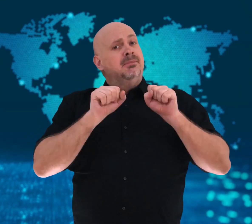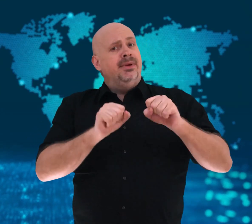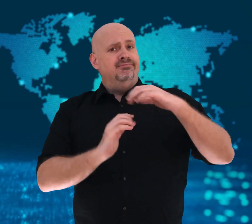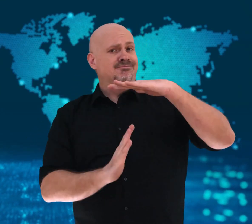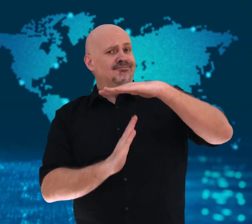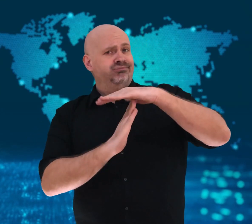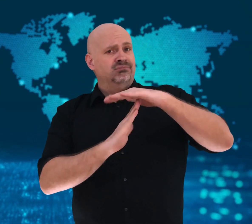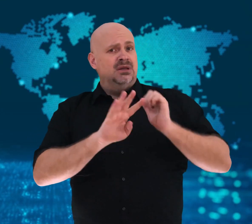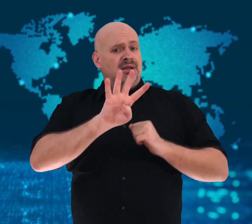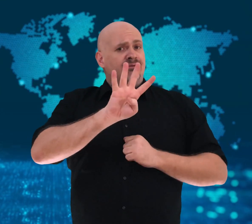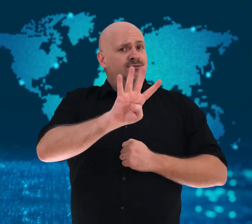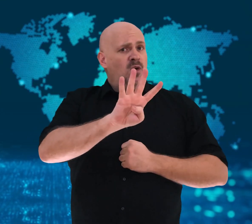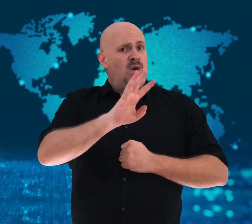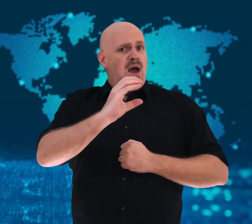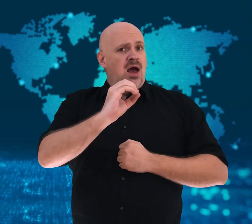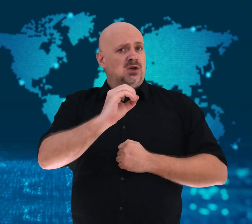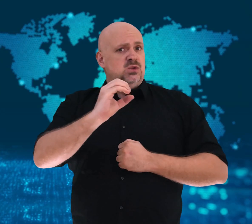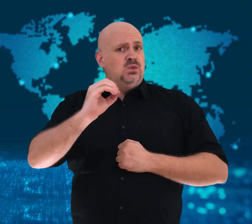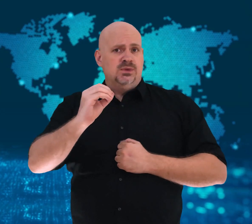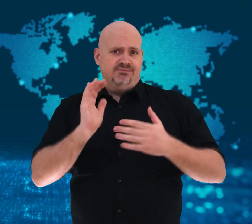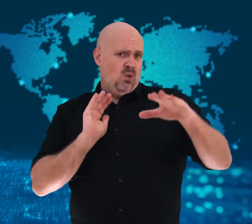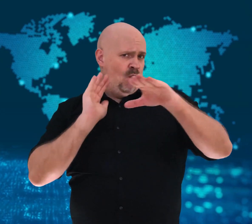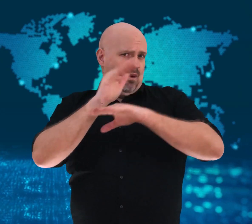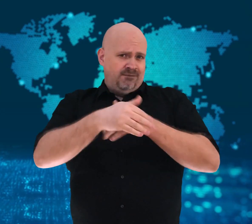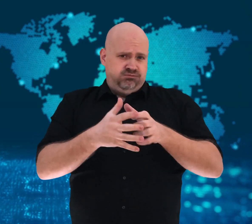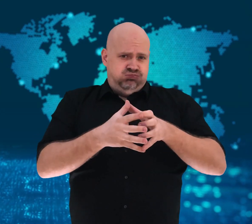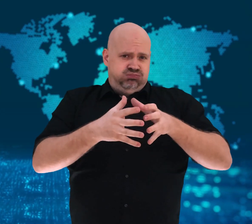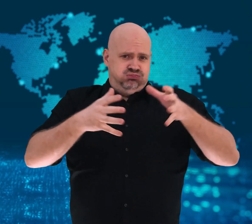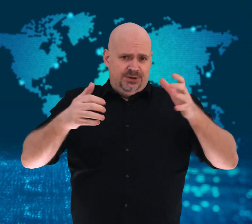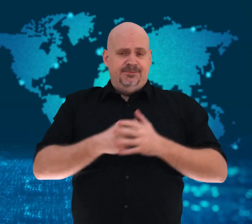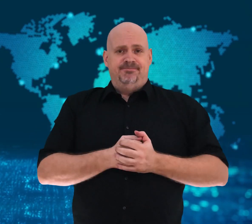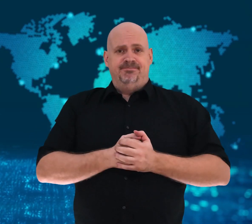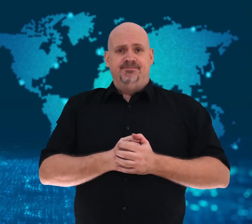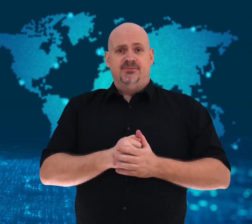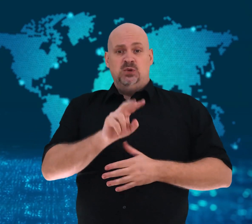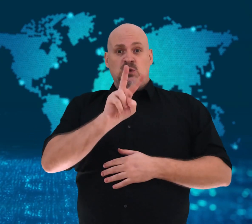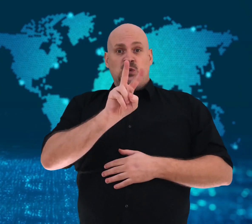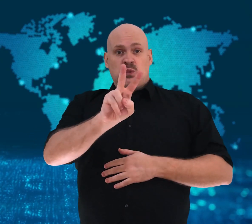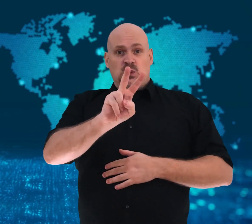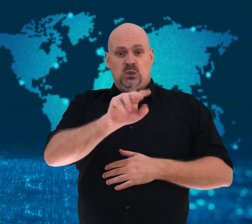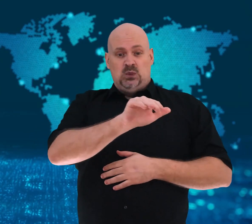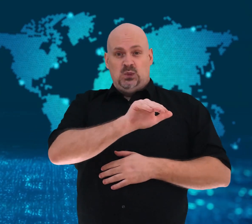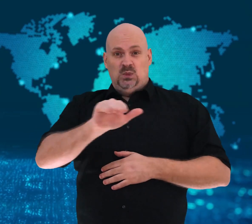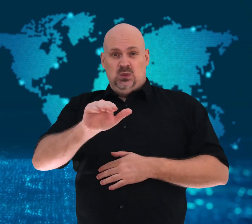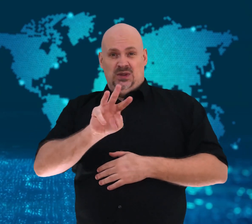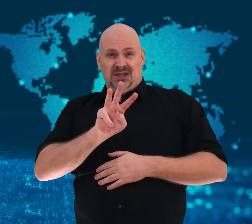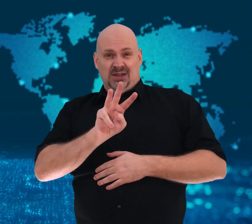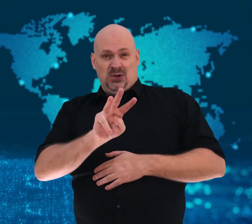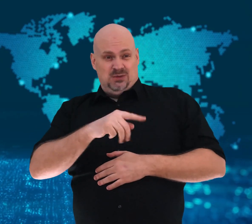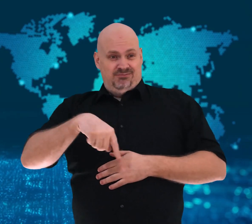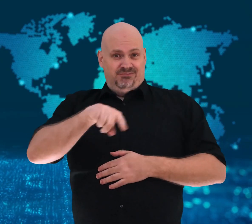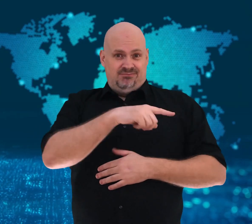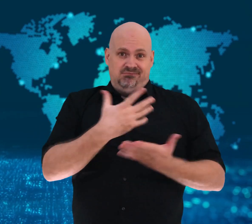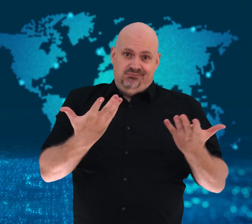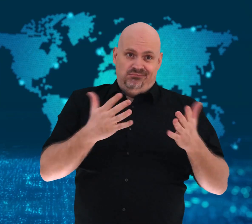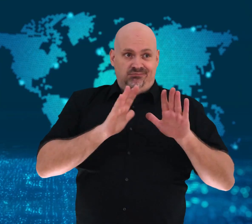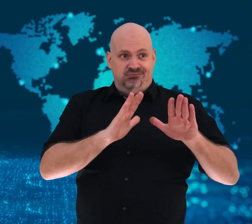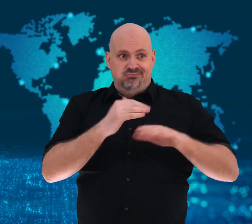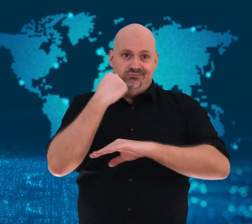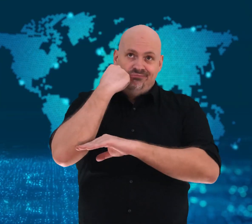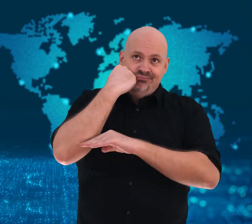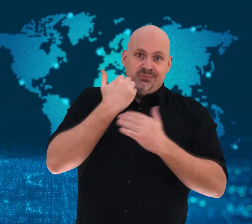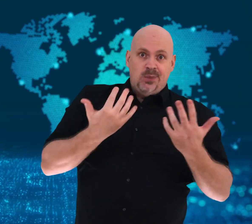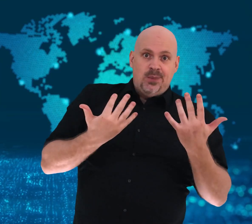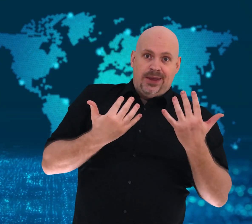The center is now holding around 1,000 prisoners although it is